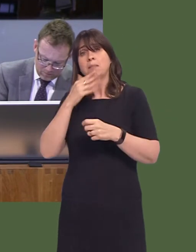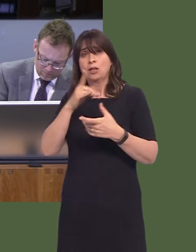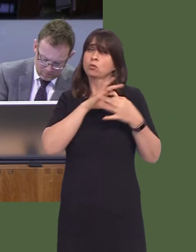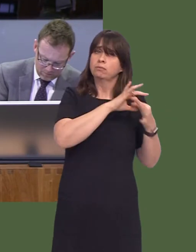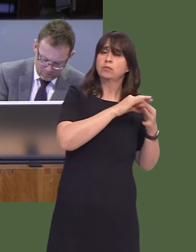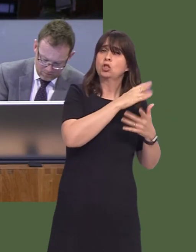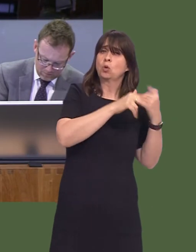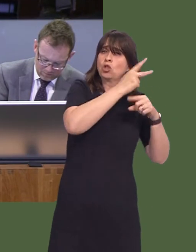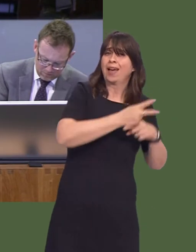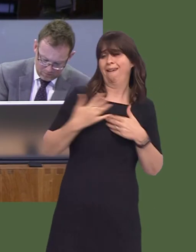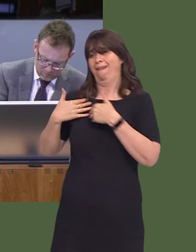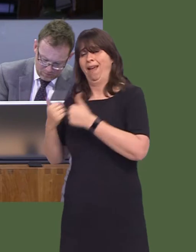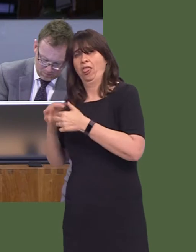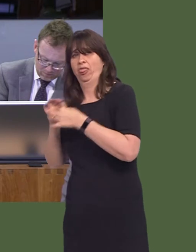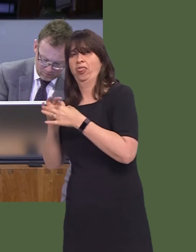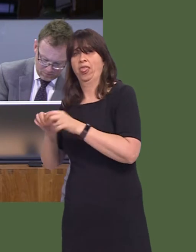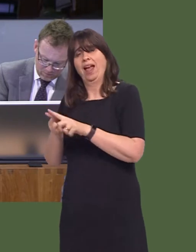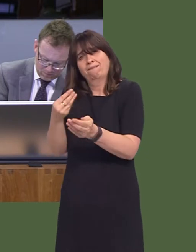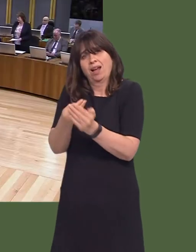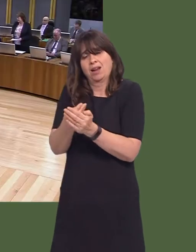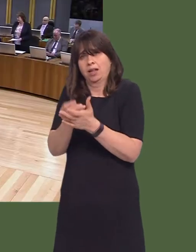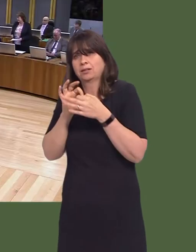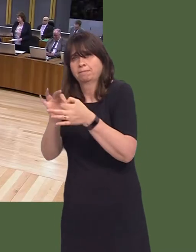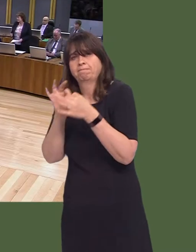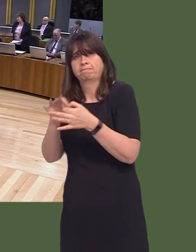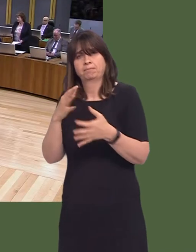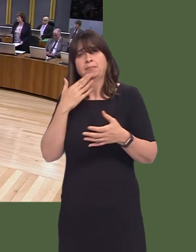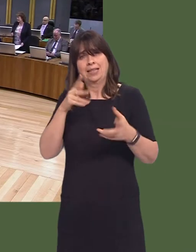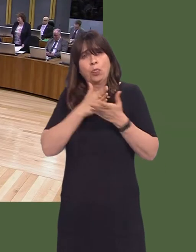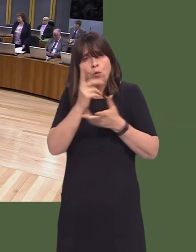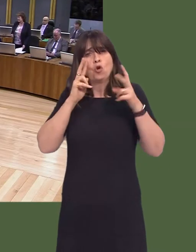social care and finance whilst you're doing this review in order to ensure that we look